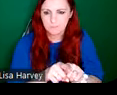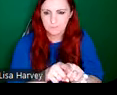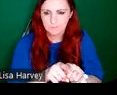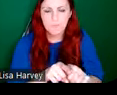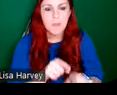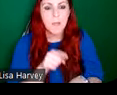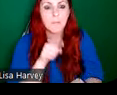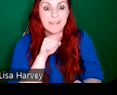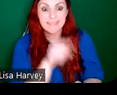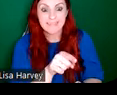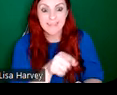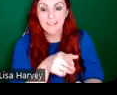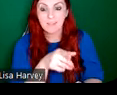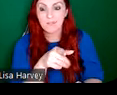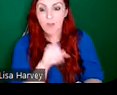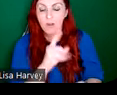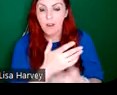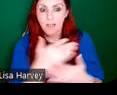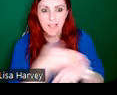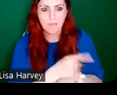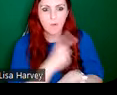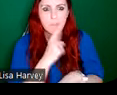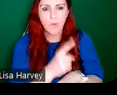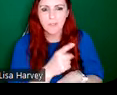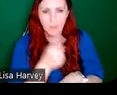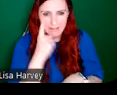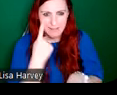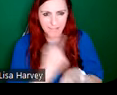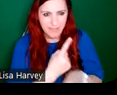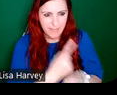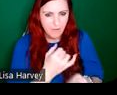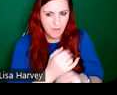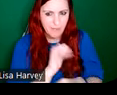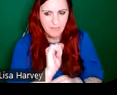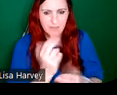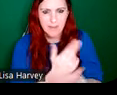overlooked. And you can see that in this article from 1926 in the Irish